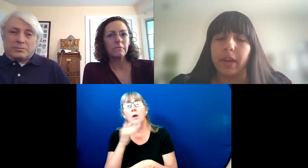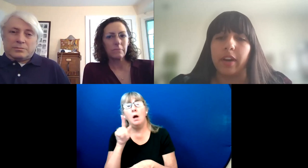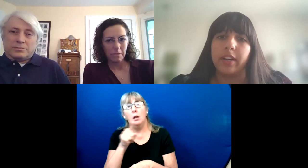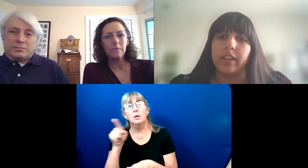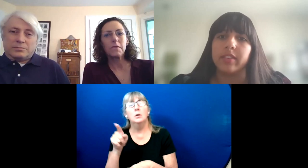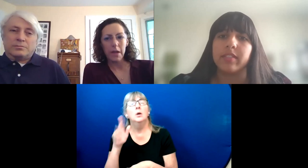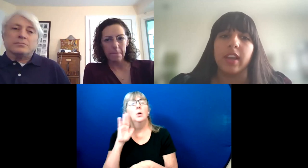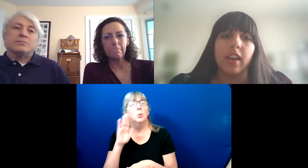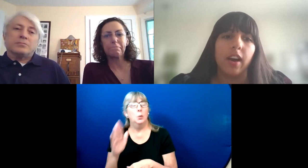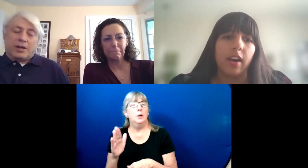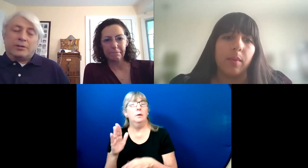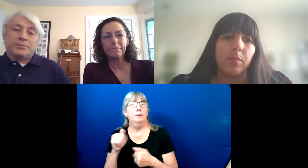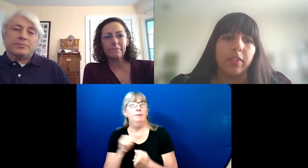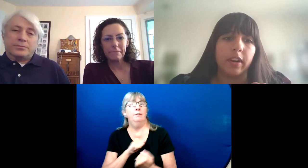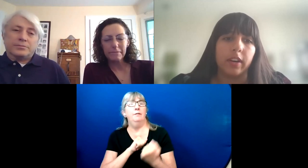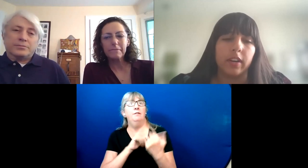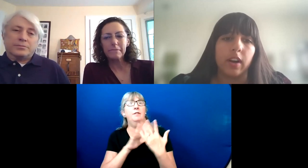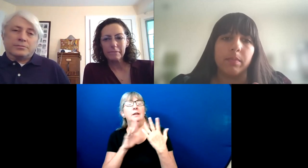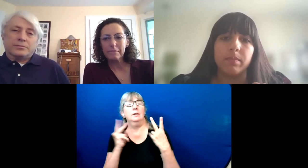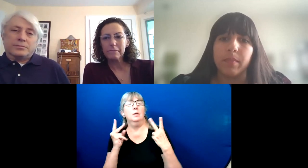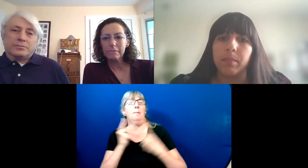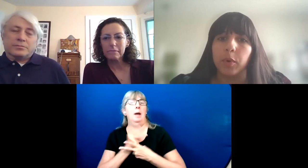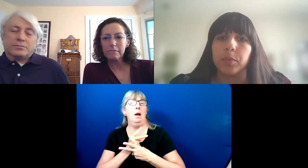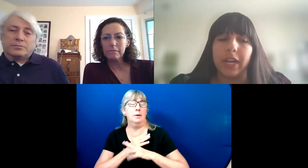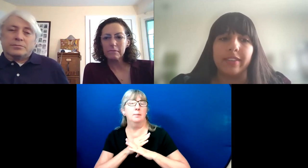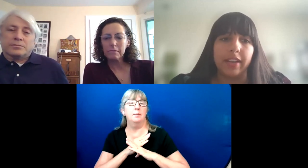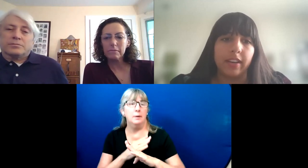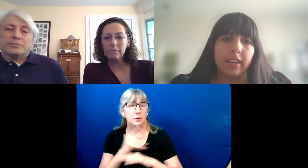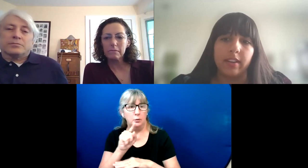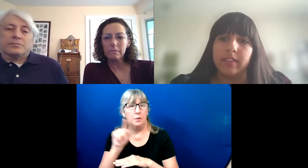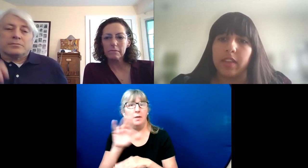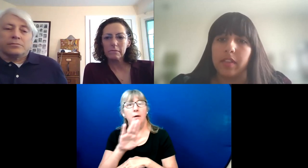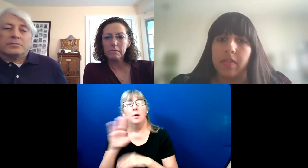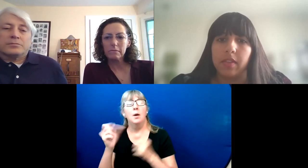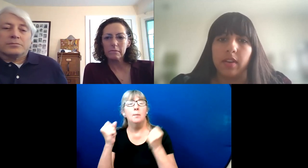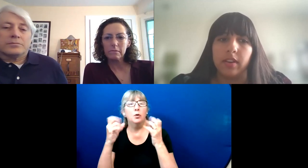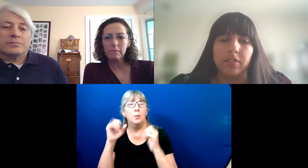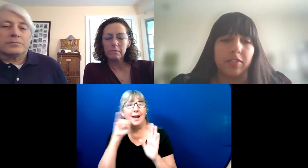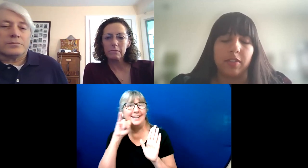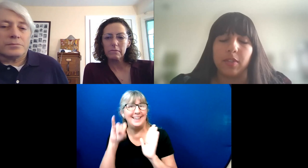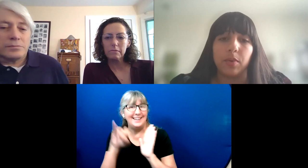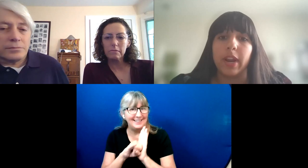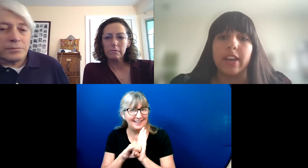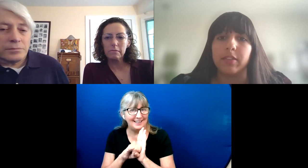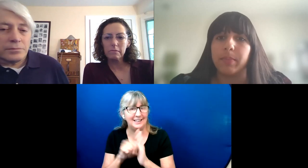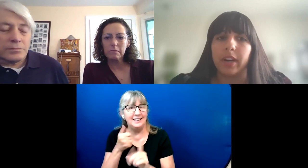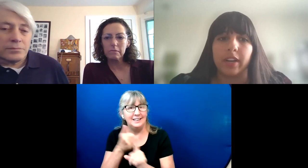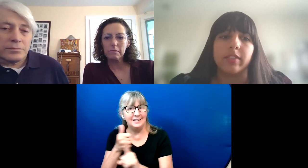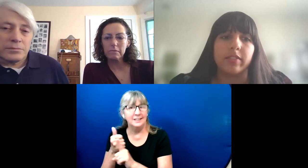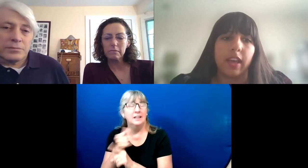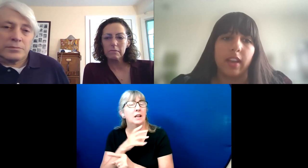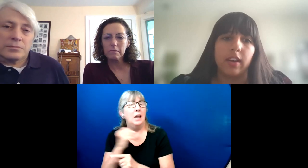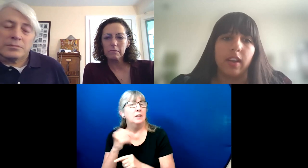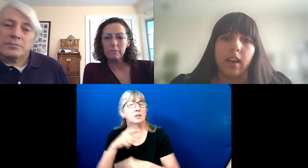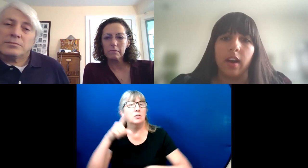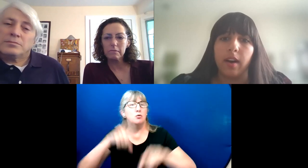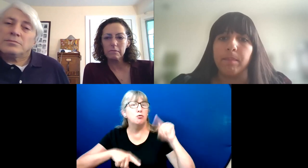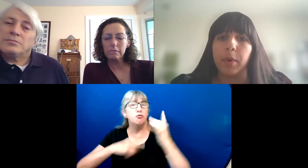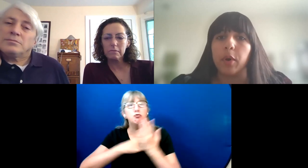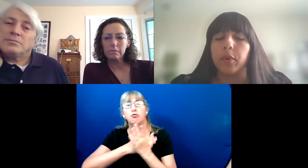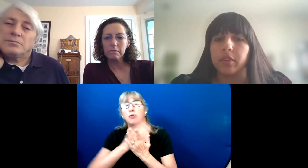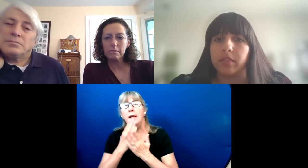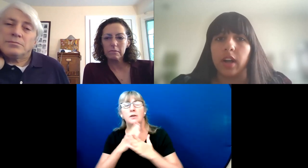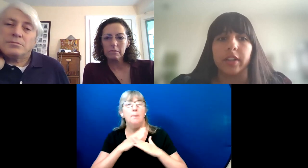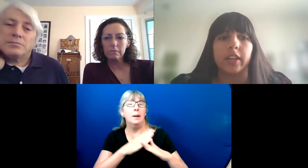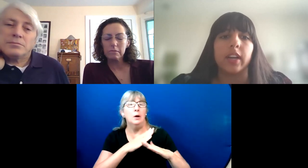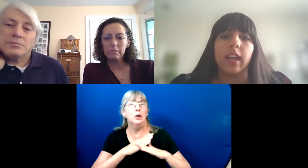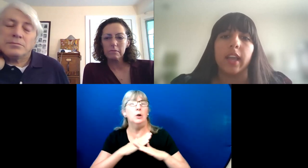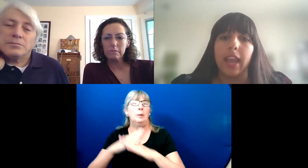barriers with multiple identities and range of barriers that both voters of color and